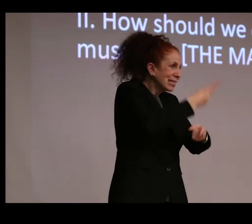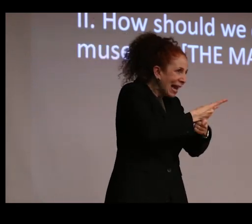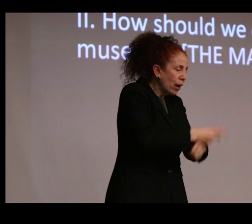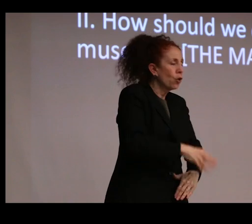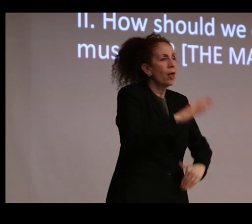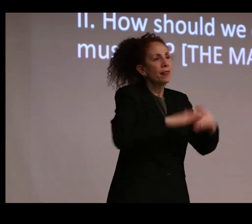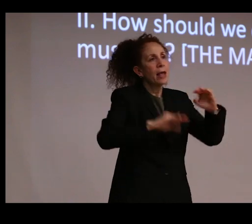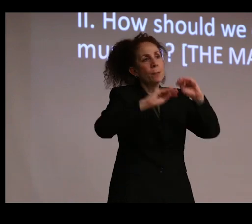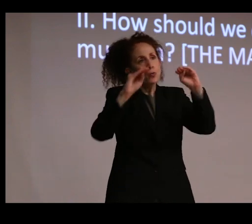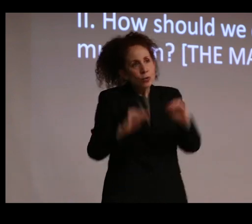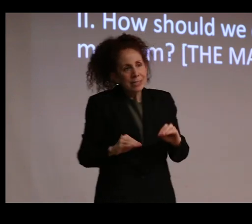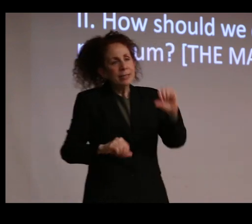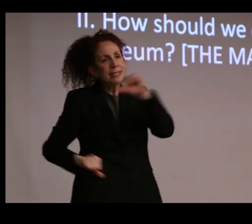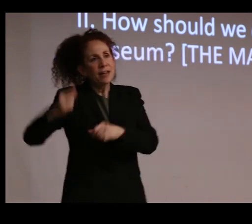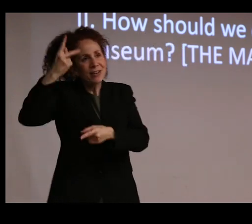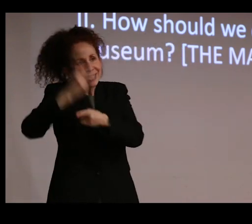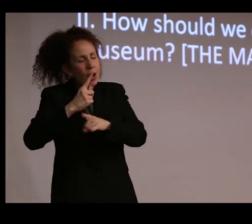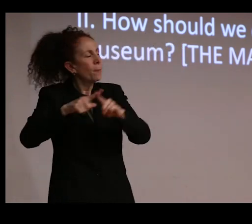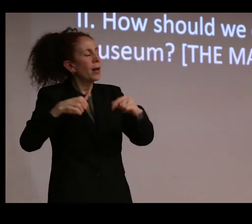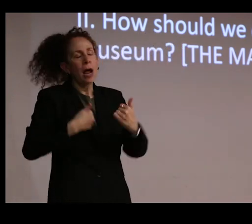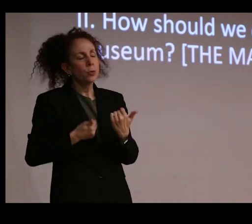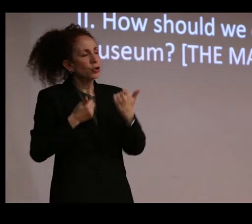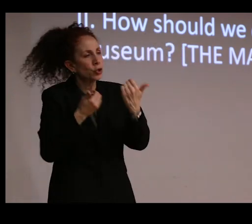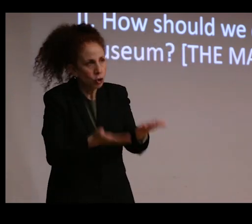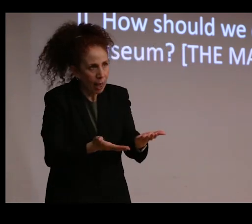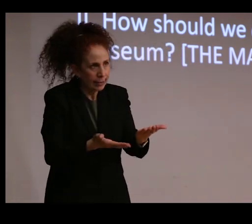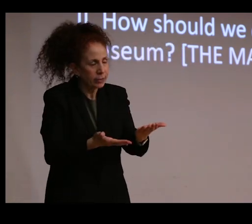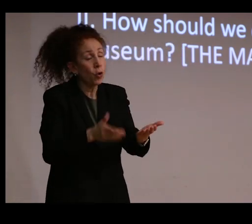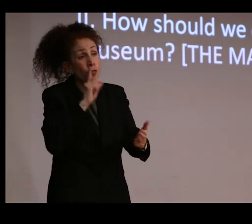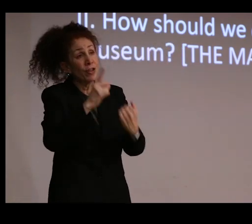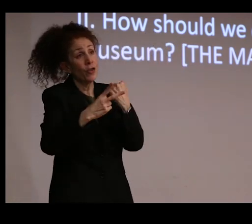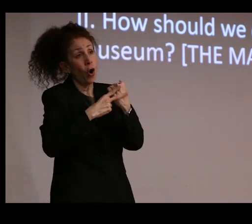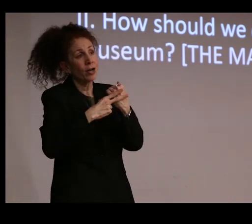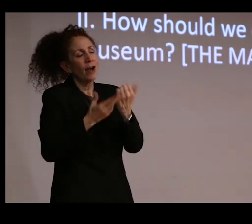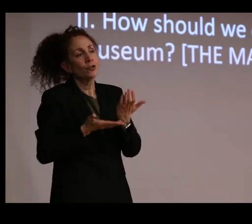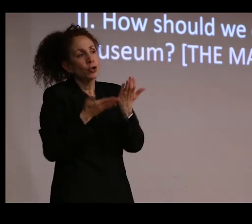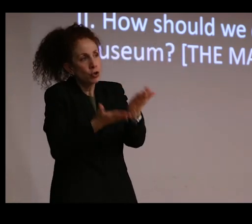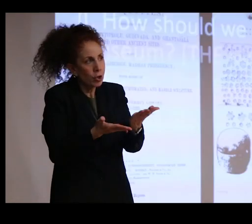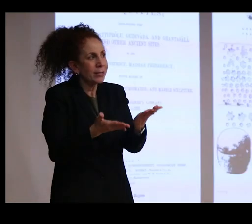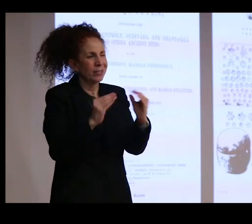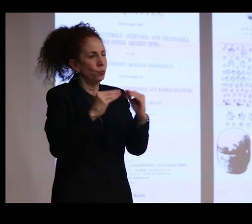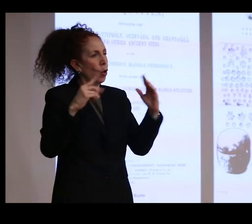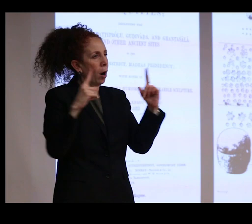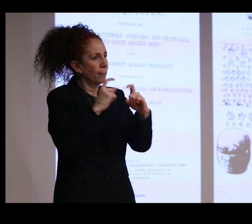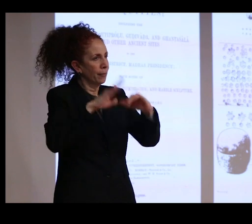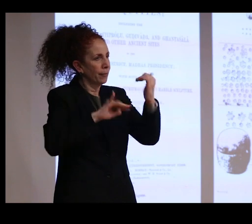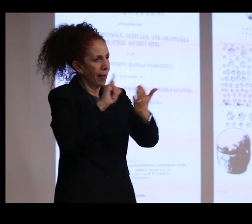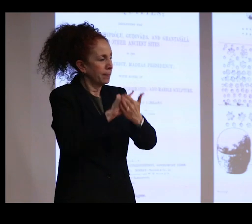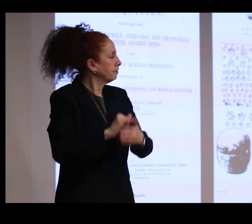But as I'd like to suggest or, rather, as the archive suggests, things are, of course, far more complicated.